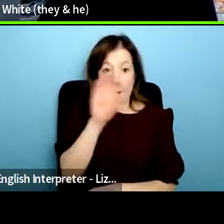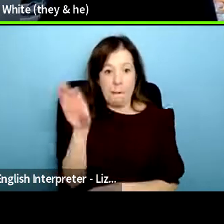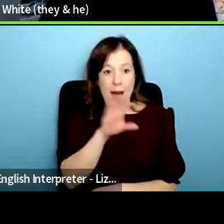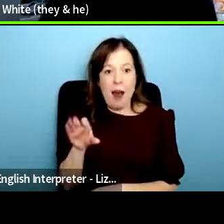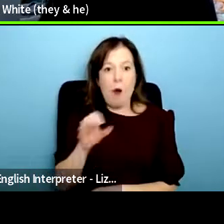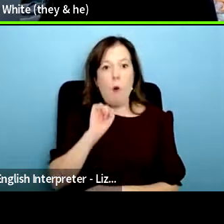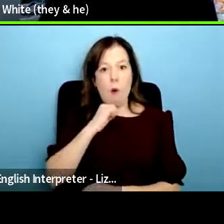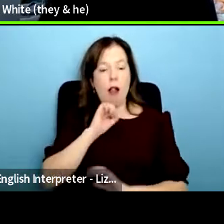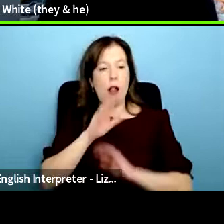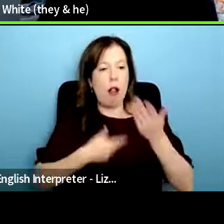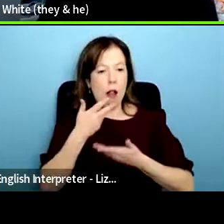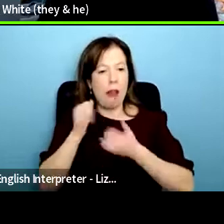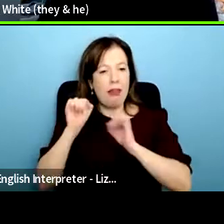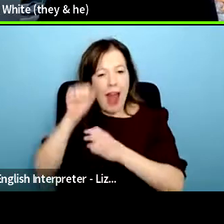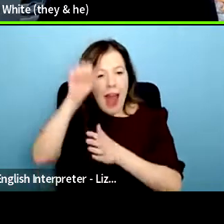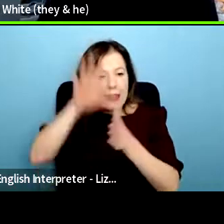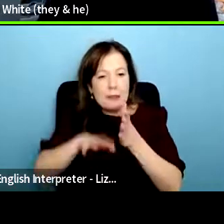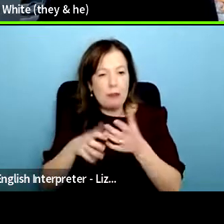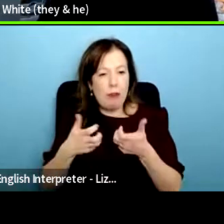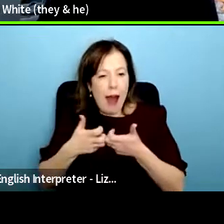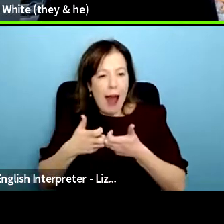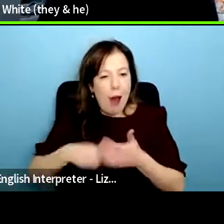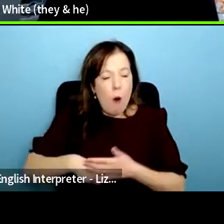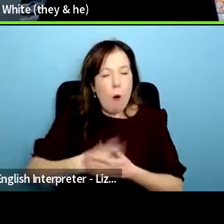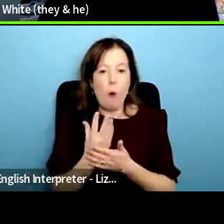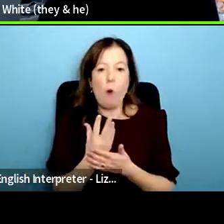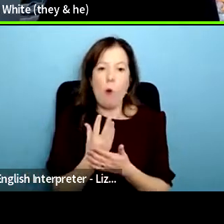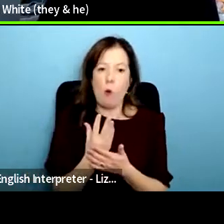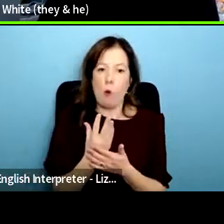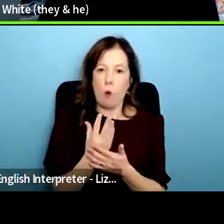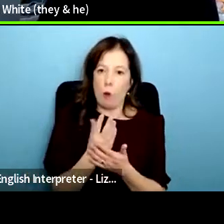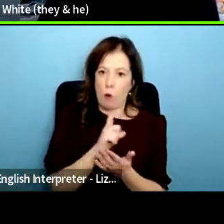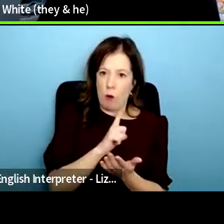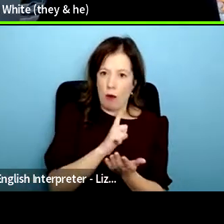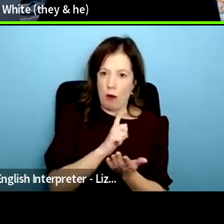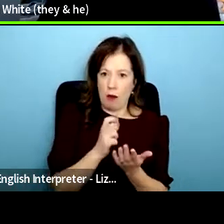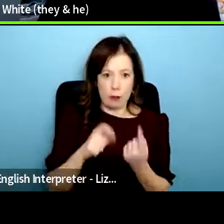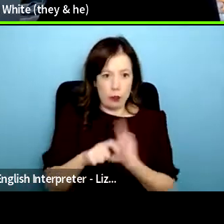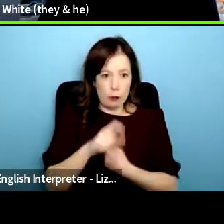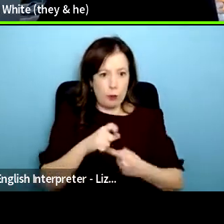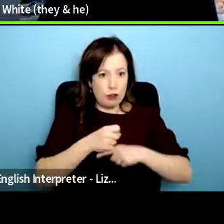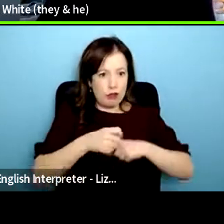the system so that grassroots user led mental health work can thrive i'm going to introduce